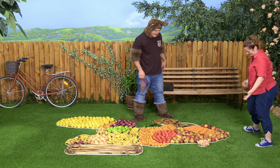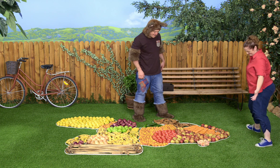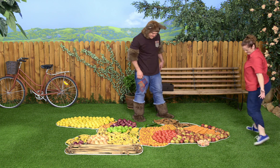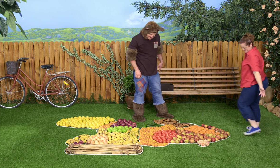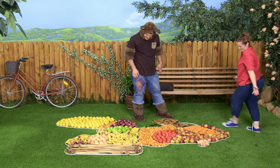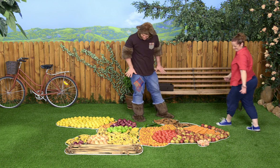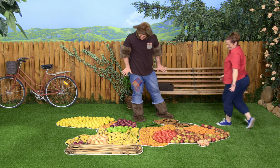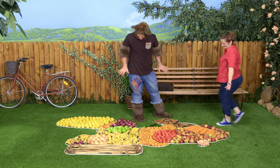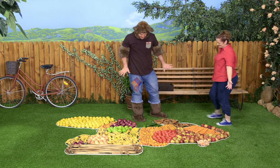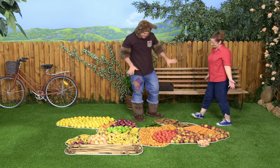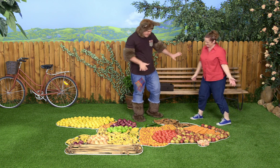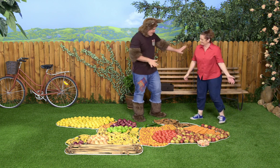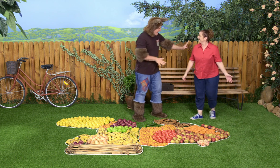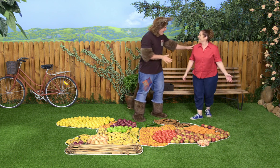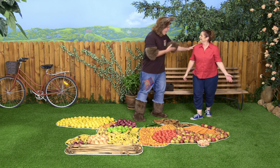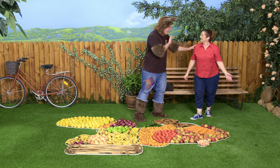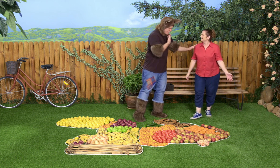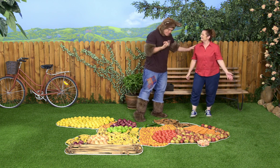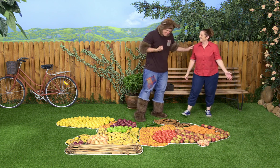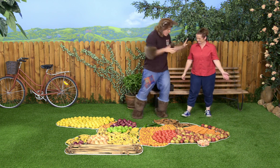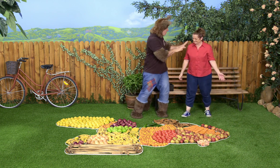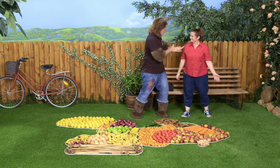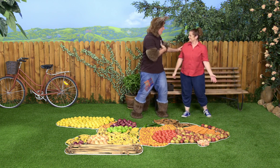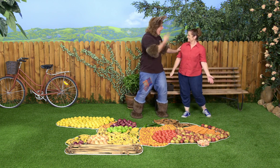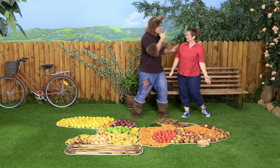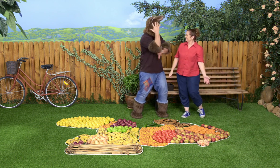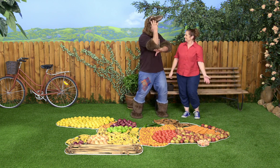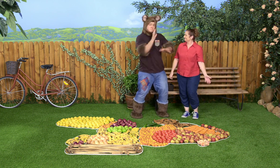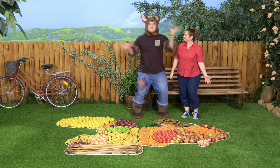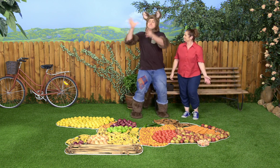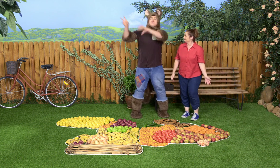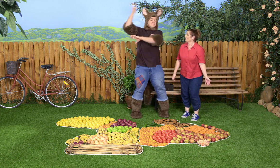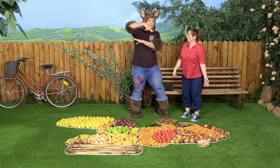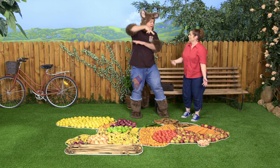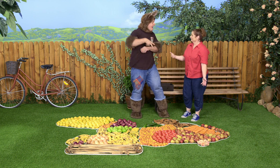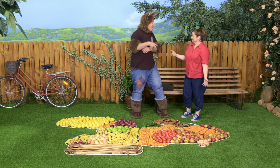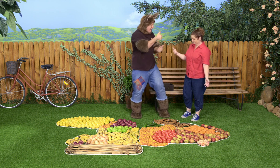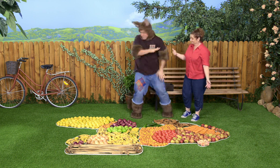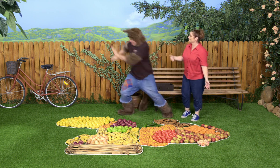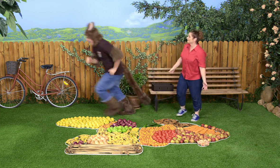Isn't that lovely? It's beautiful! Hang on. I'm gonna have a look at the top of my tree.